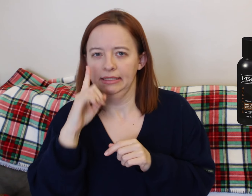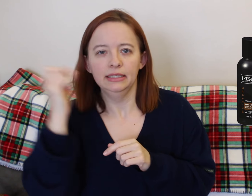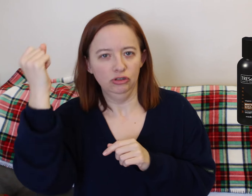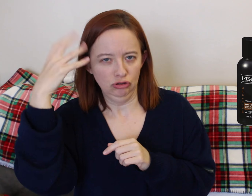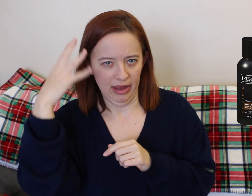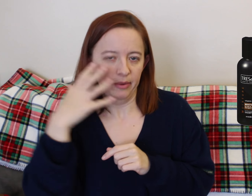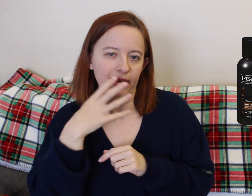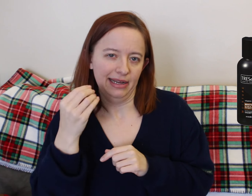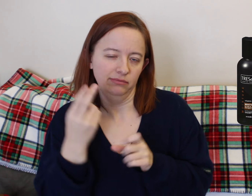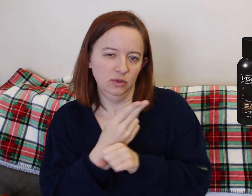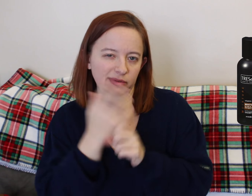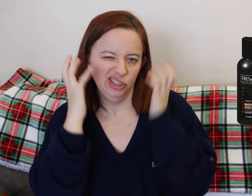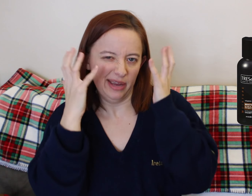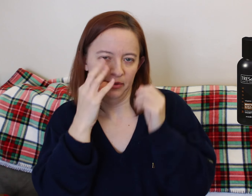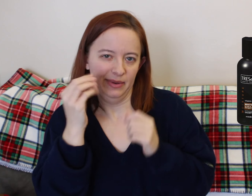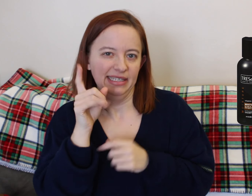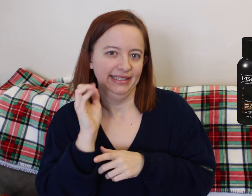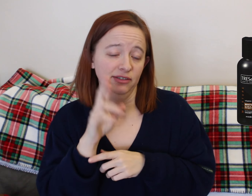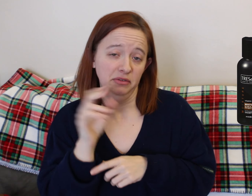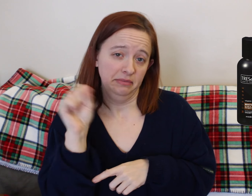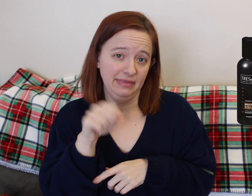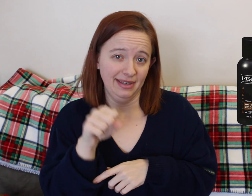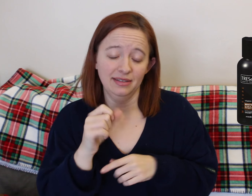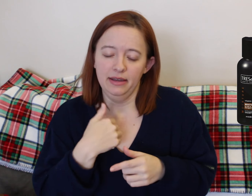Just because sometimes you forget and you might start soon. You just never know.